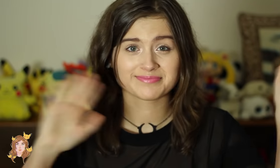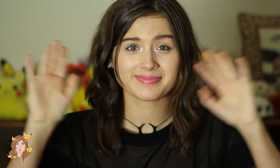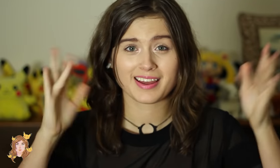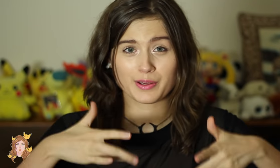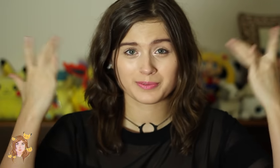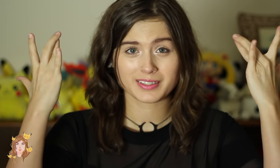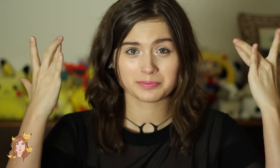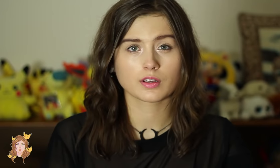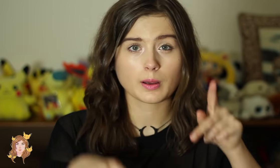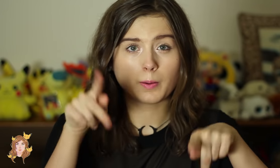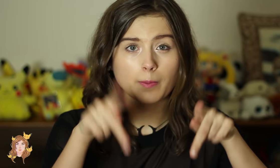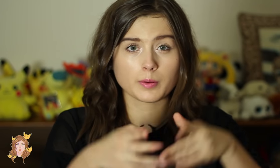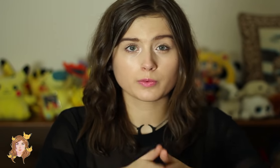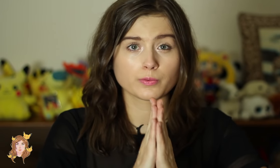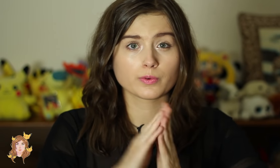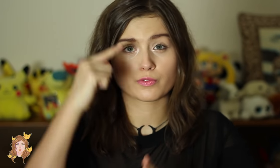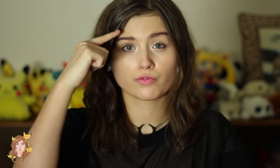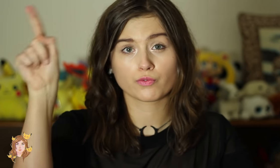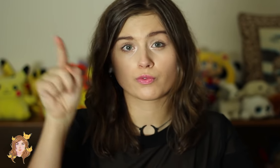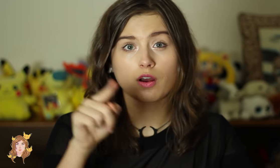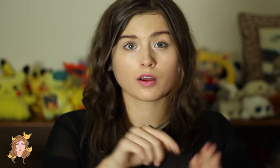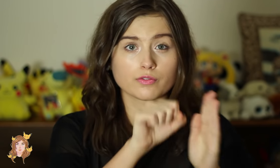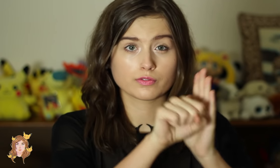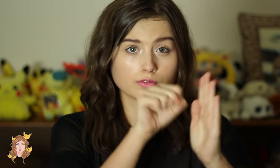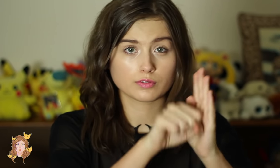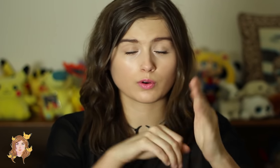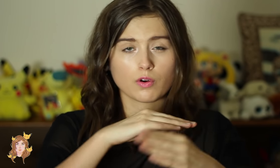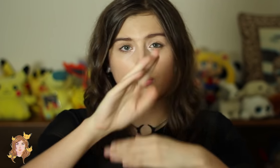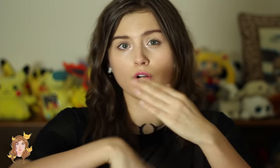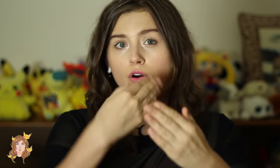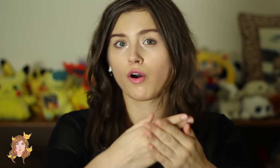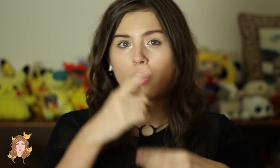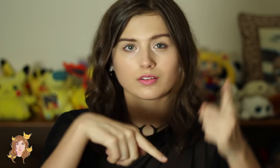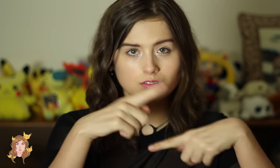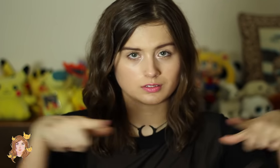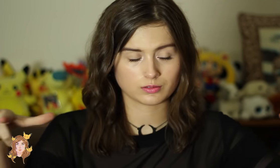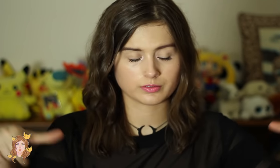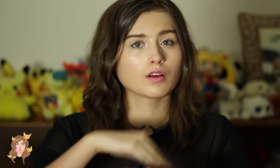Hey, what's up! People asked me for a video all in sign language.